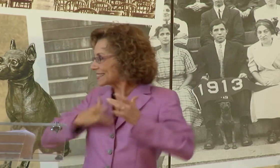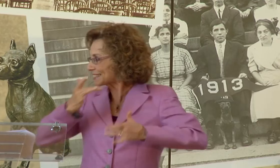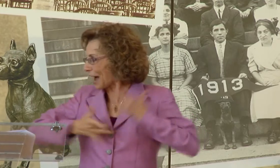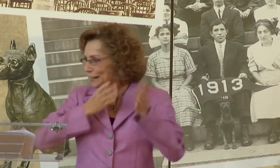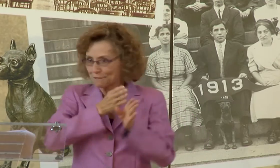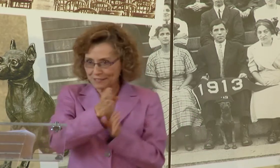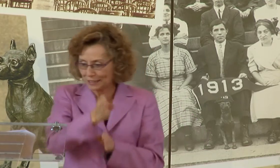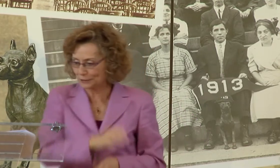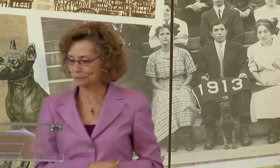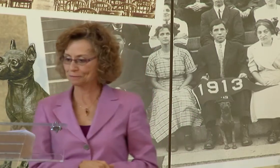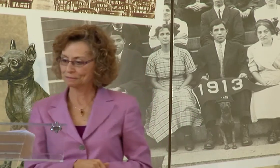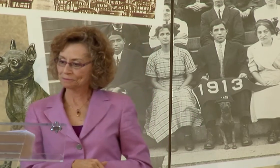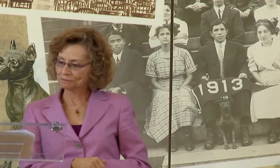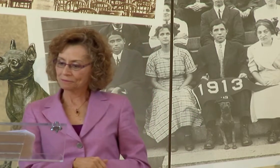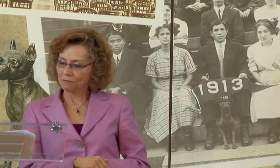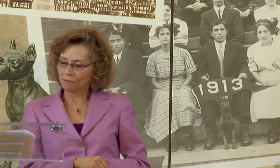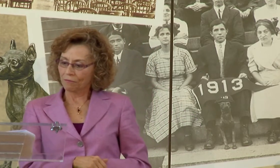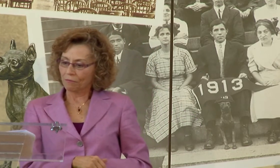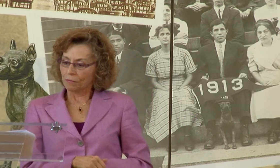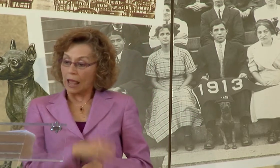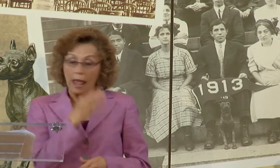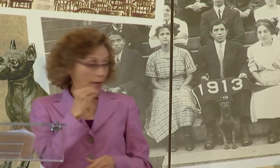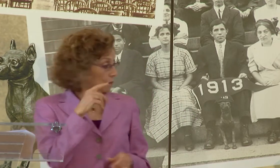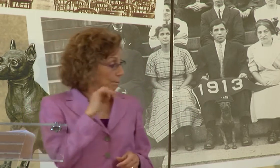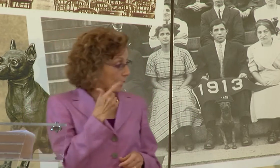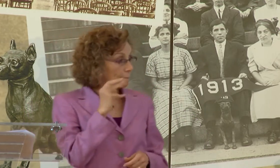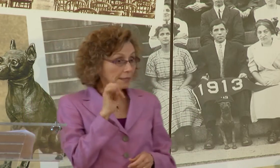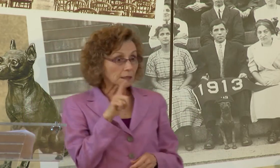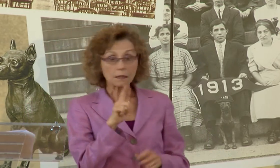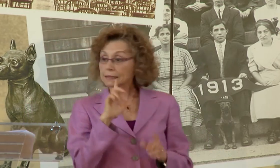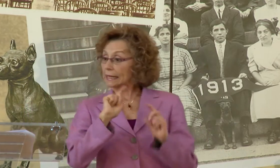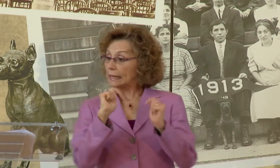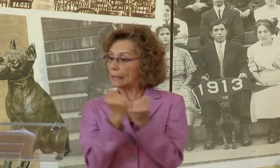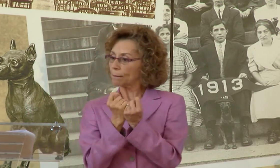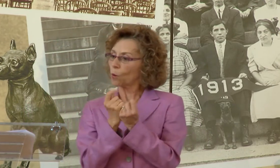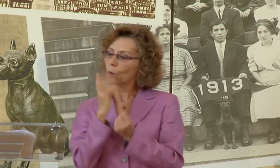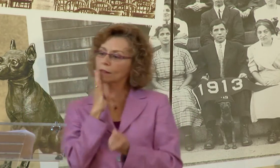OF COURSE WE KNOW THIS WILL HELP THEM GET JOBS IN THIS VERY EXCITING FIELD.